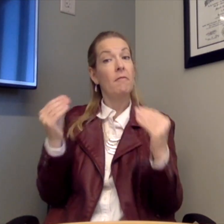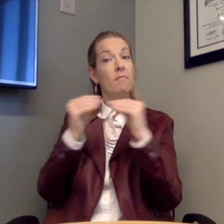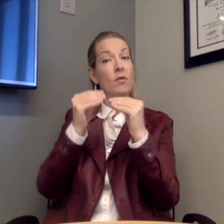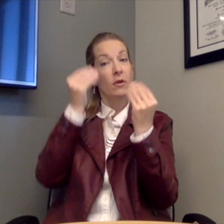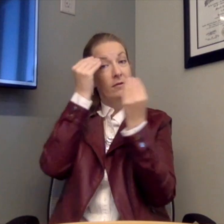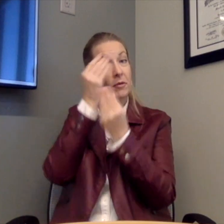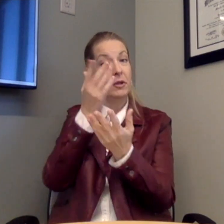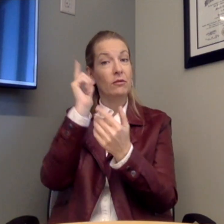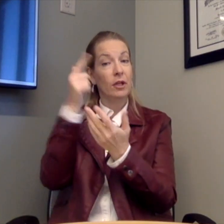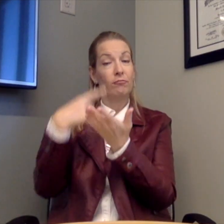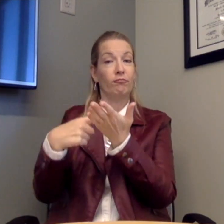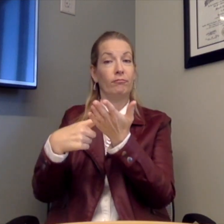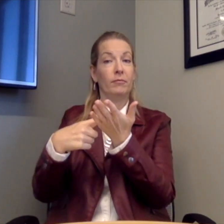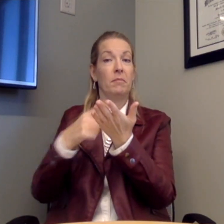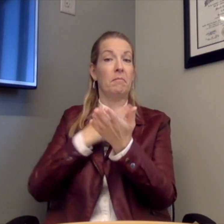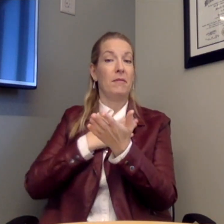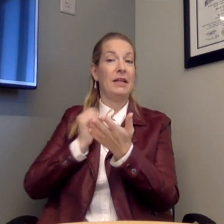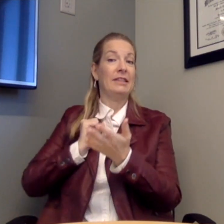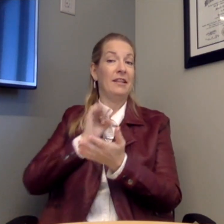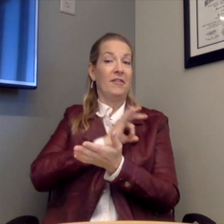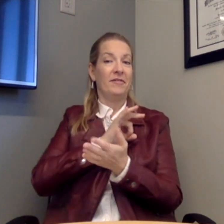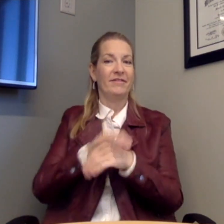teachers and I will have more information to discuss with my staff later.